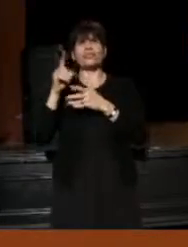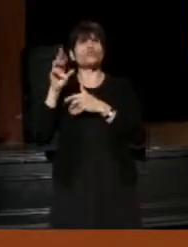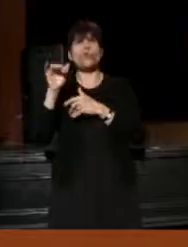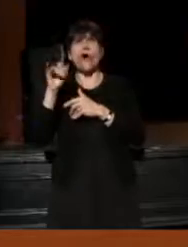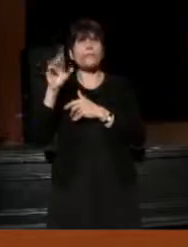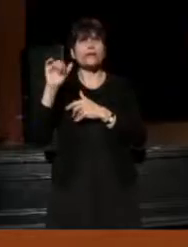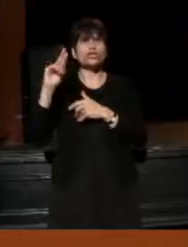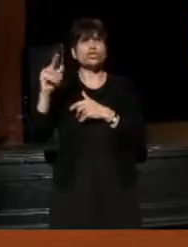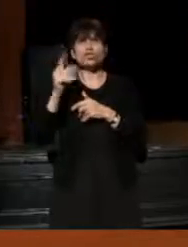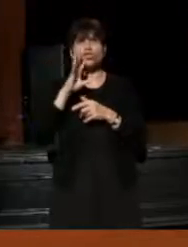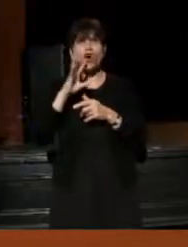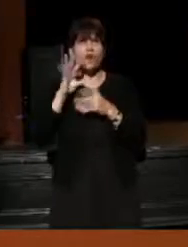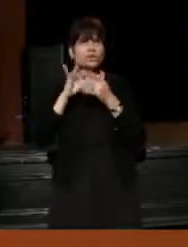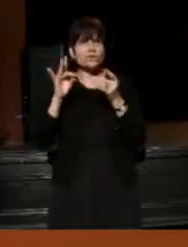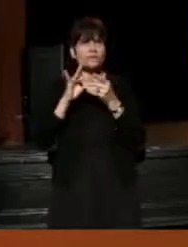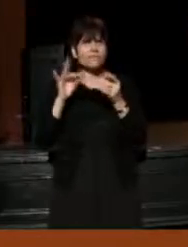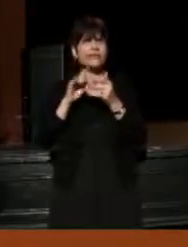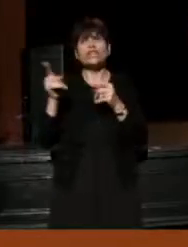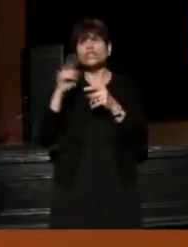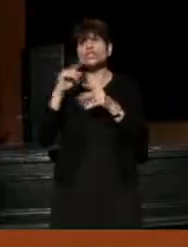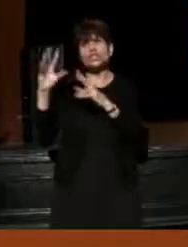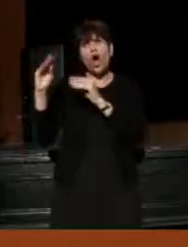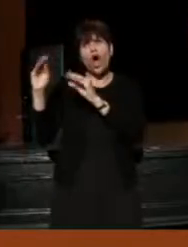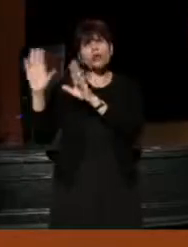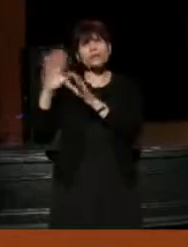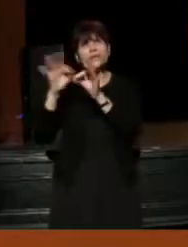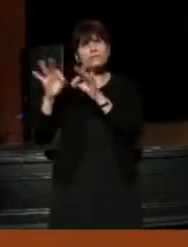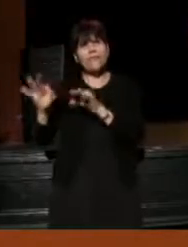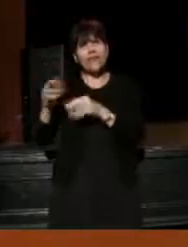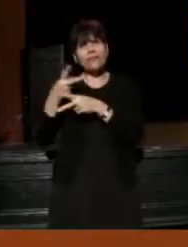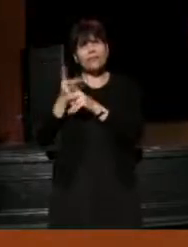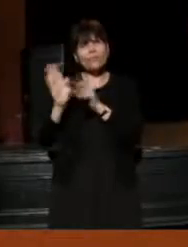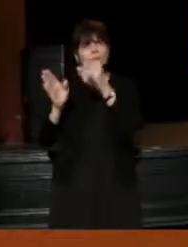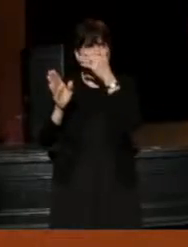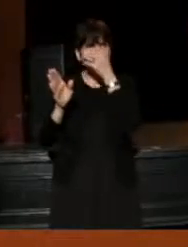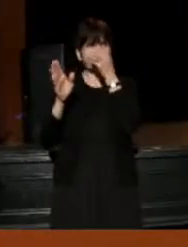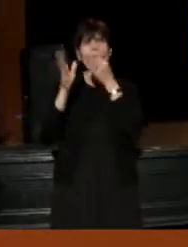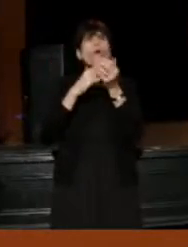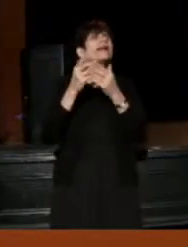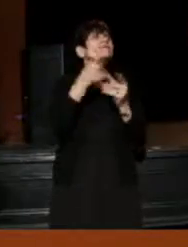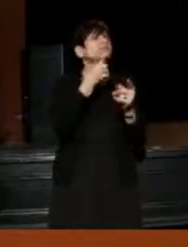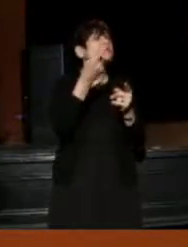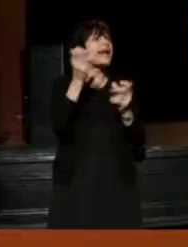I just said:" You just talk, whatever you say is OK, as a matter of fact,